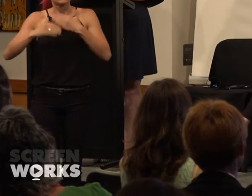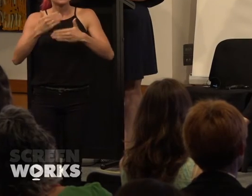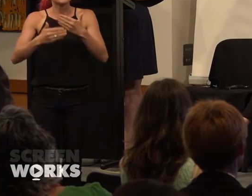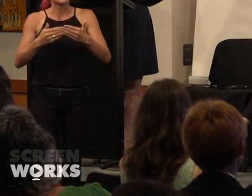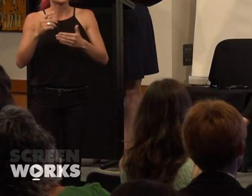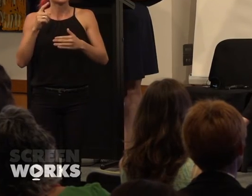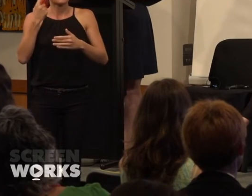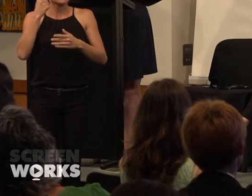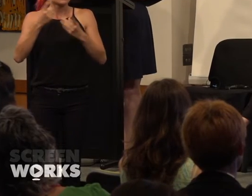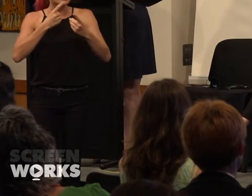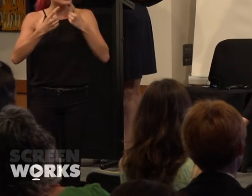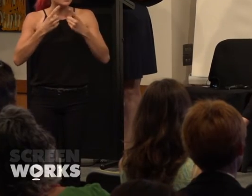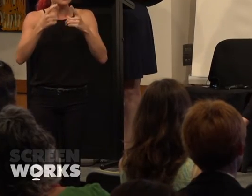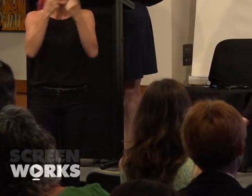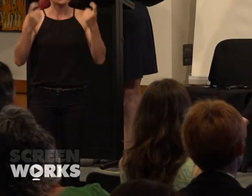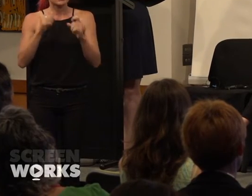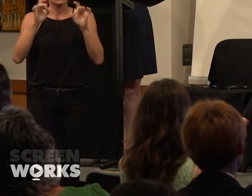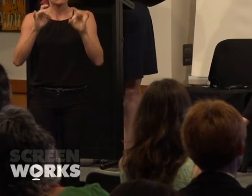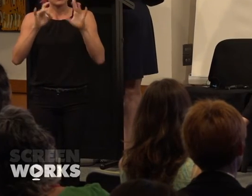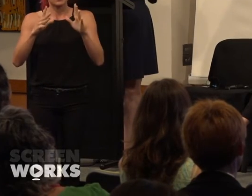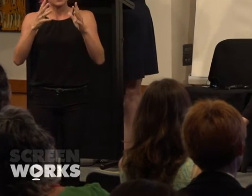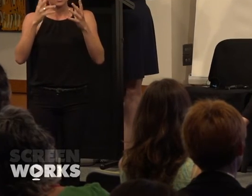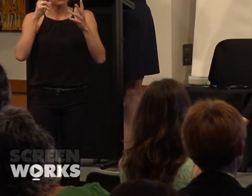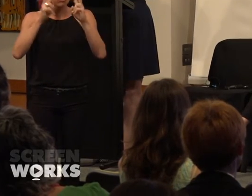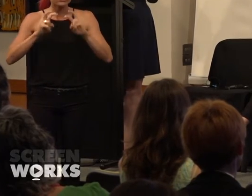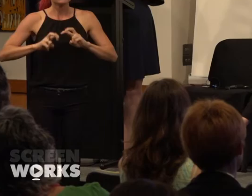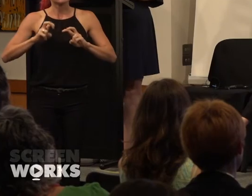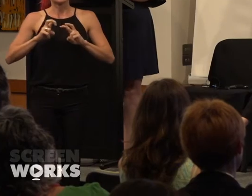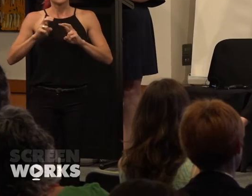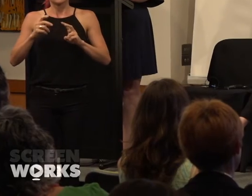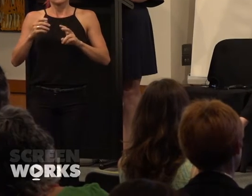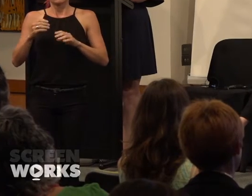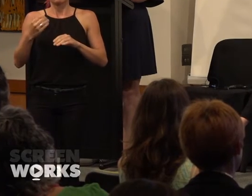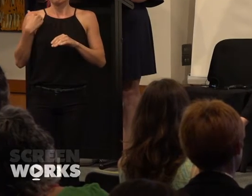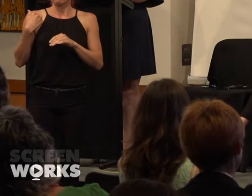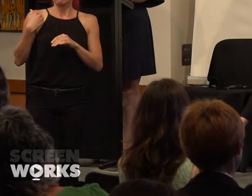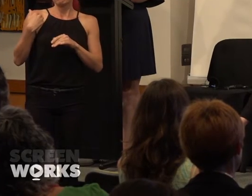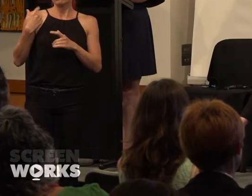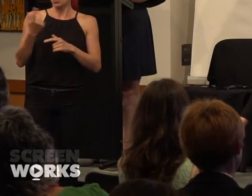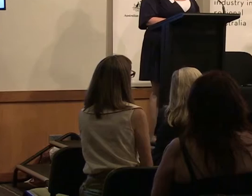that the data that Screen Australia did, really drove all of us to make a change and and make it happen.